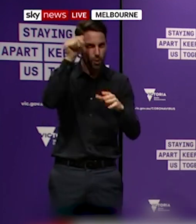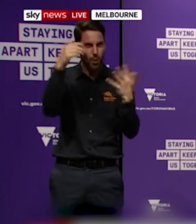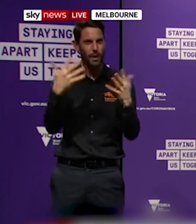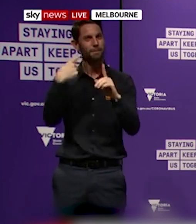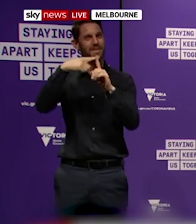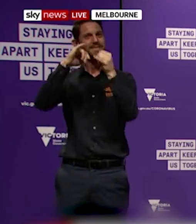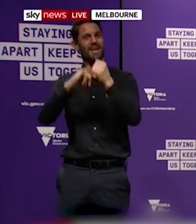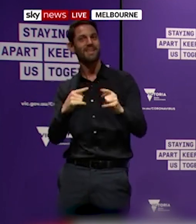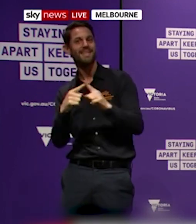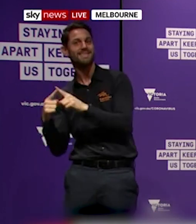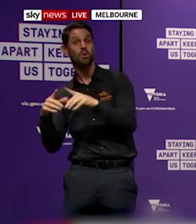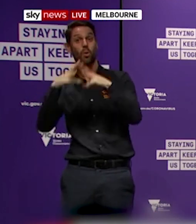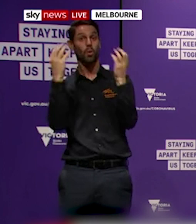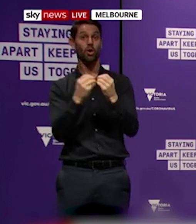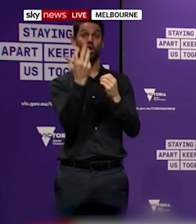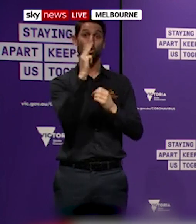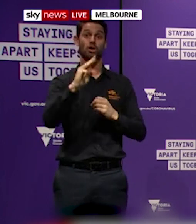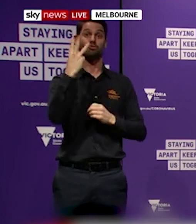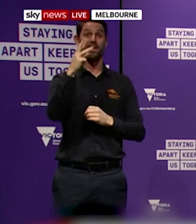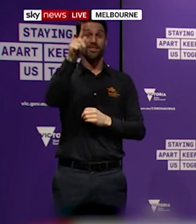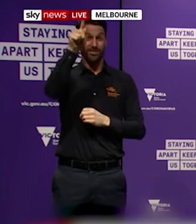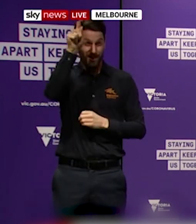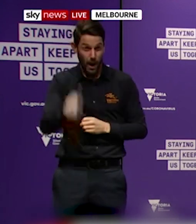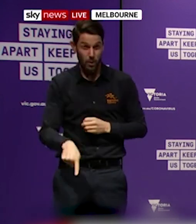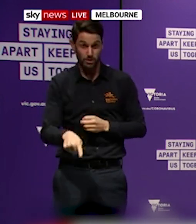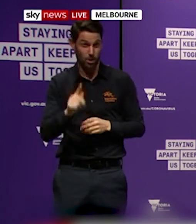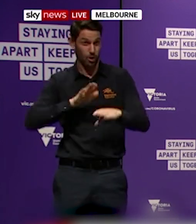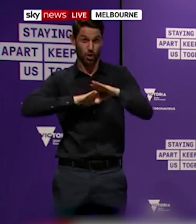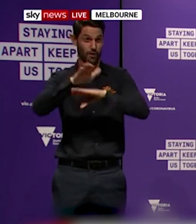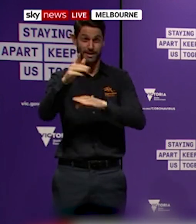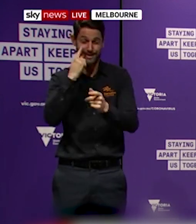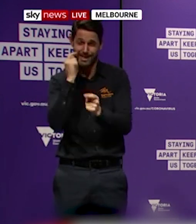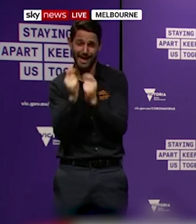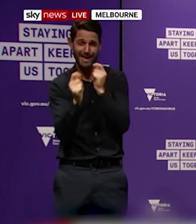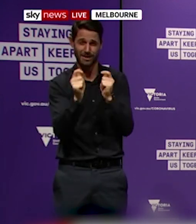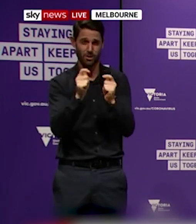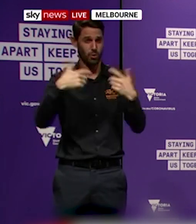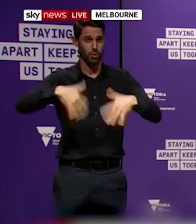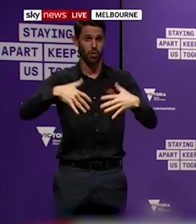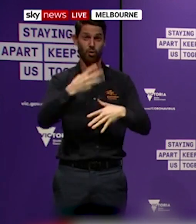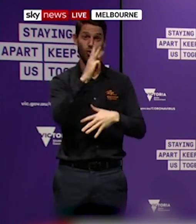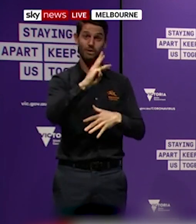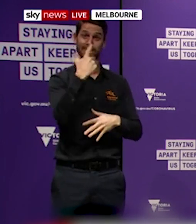there have been 93000 plus tests that have been conducted. 37000 doors